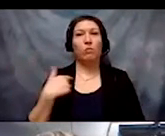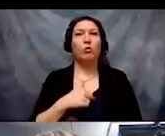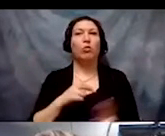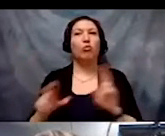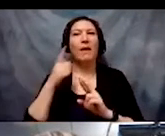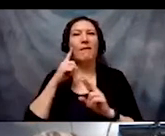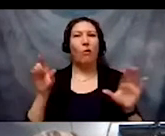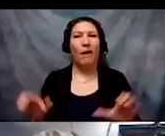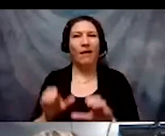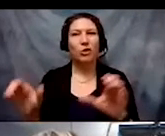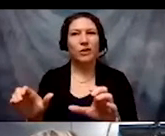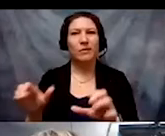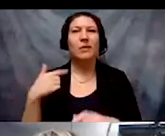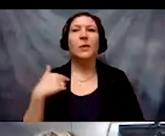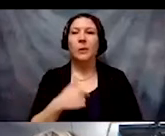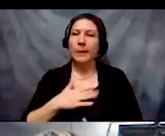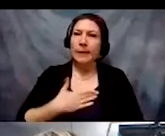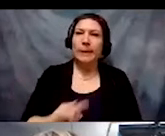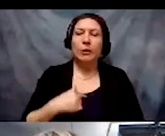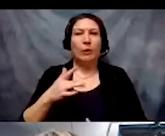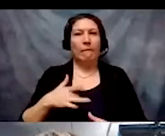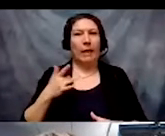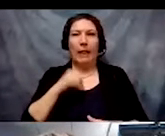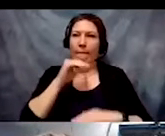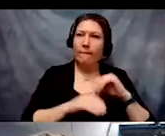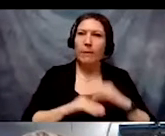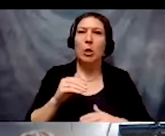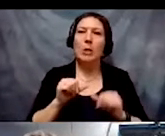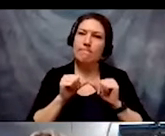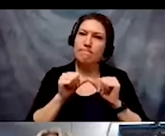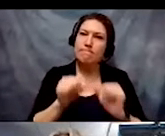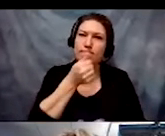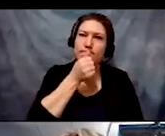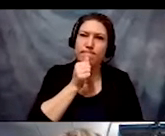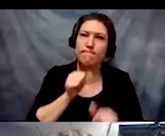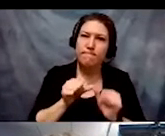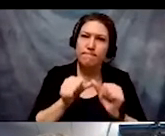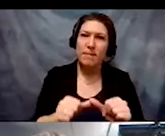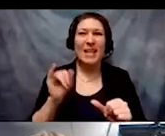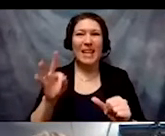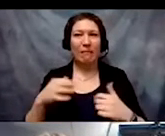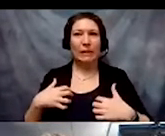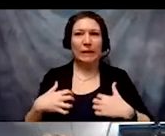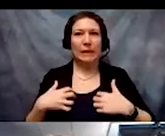and not run away from tension. If we make mistakes in the growth zone,